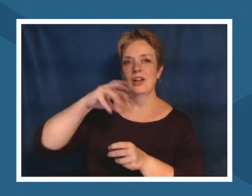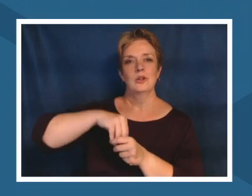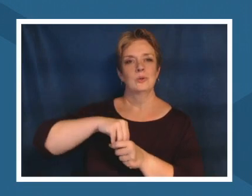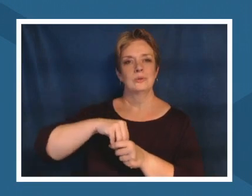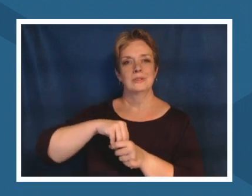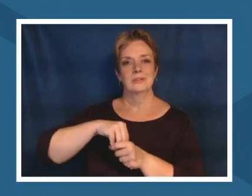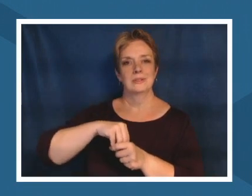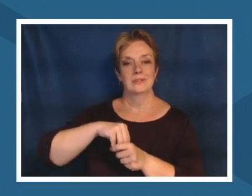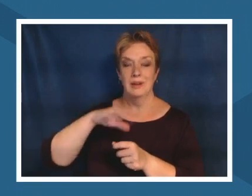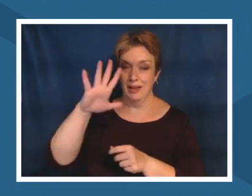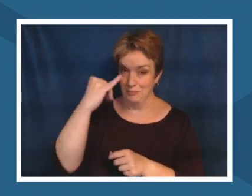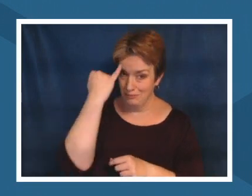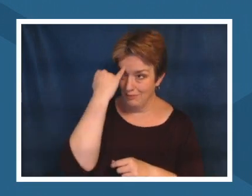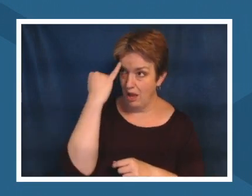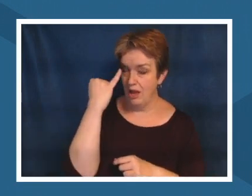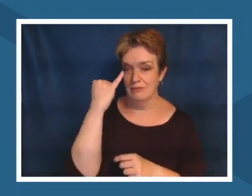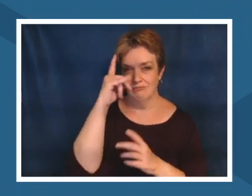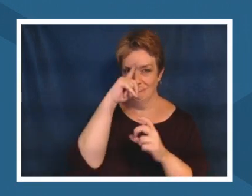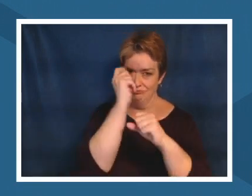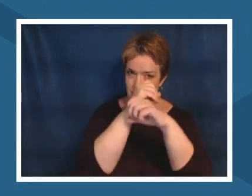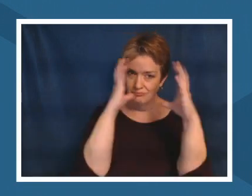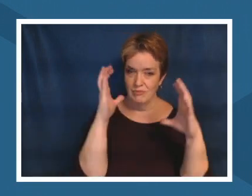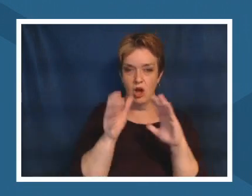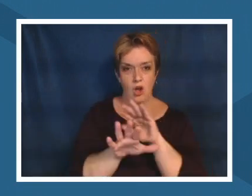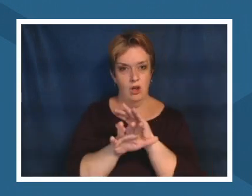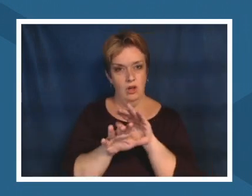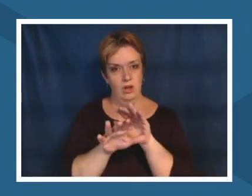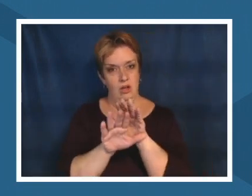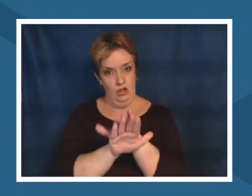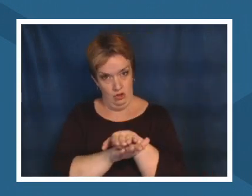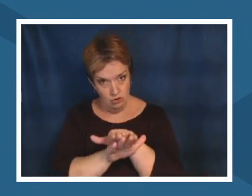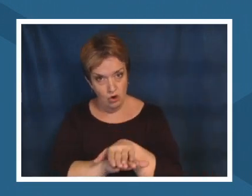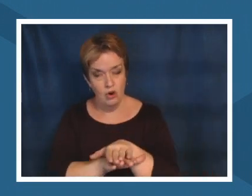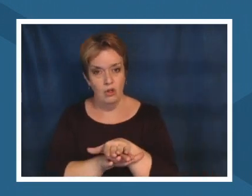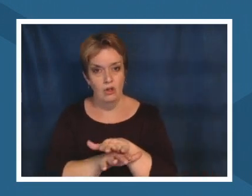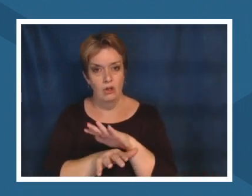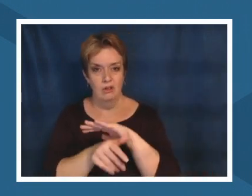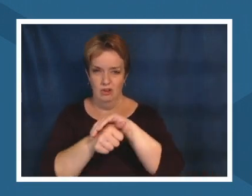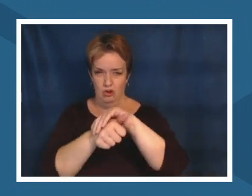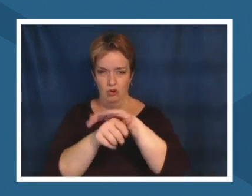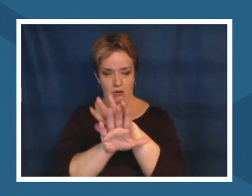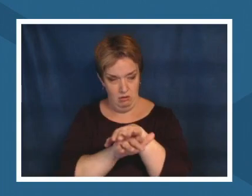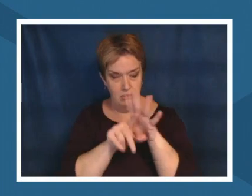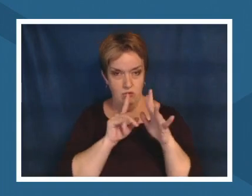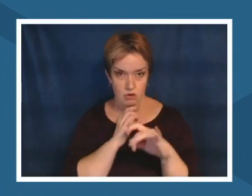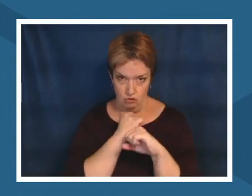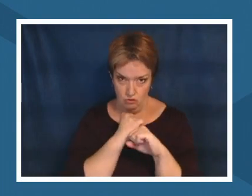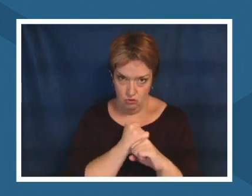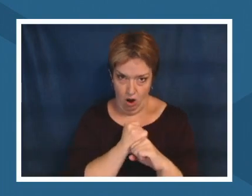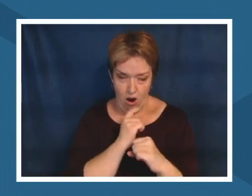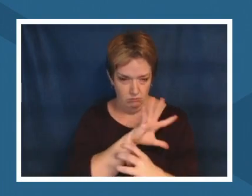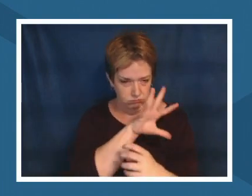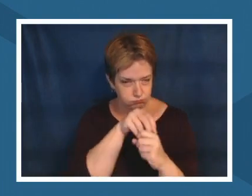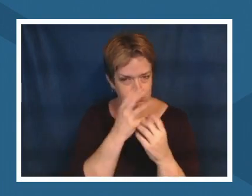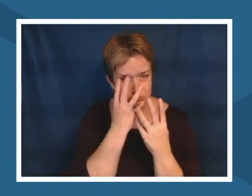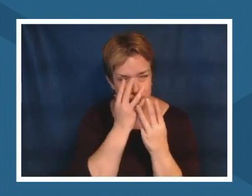turtle is and how how amazing a turtle is it encompasses that beauty so